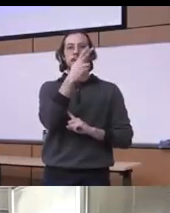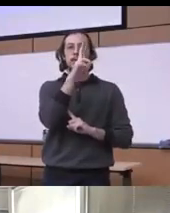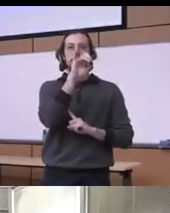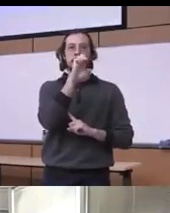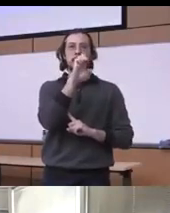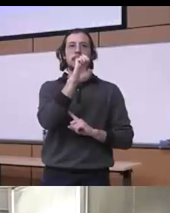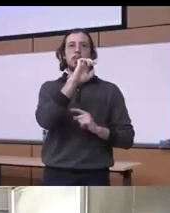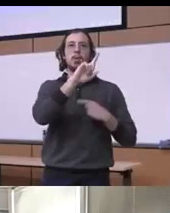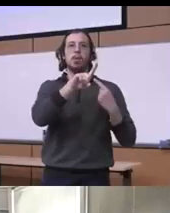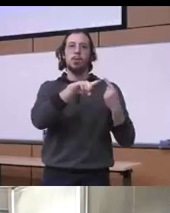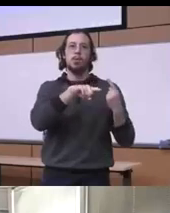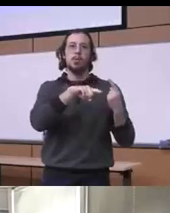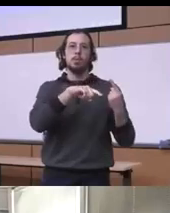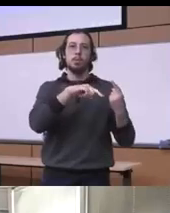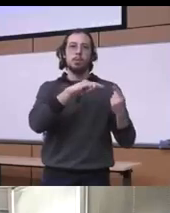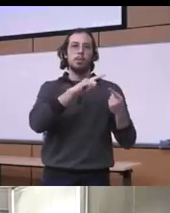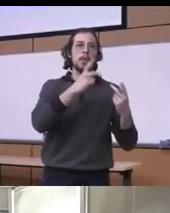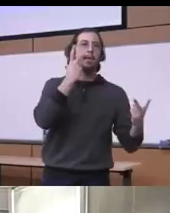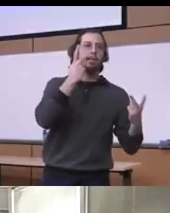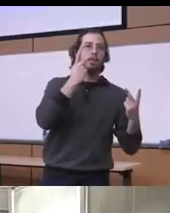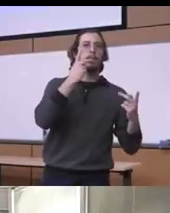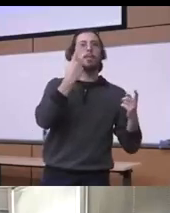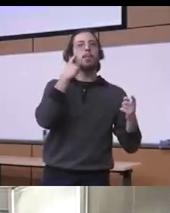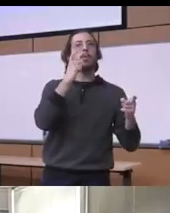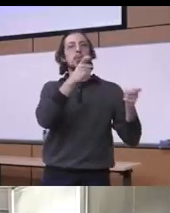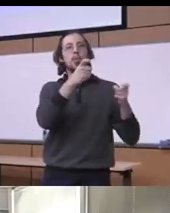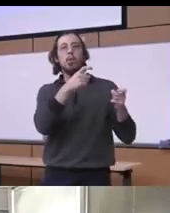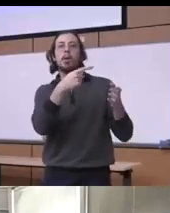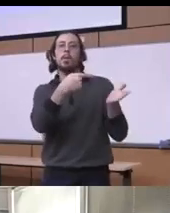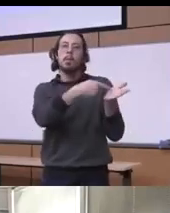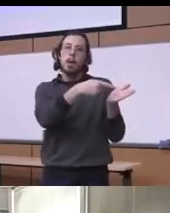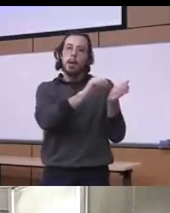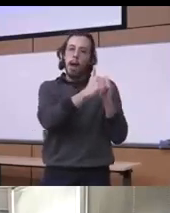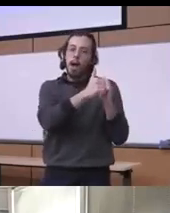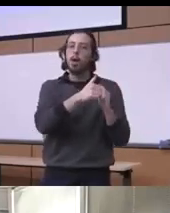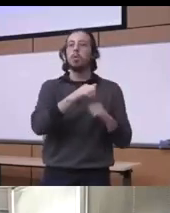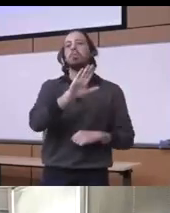the racism and the disparity is really manifested and even when they show up even in the emergency